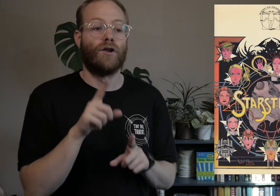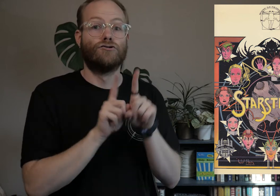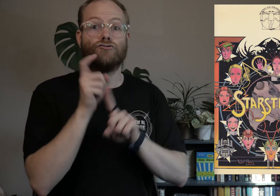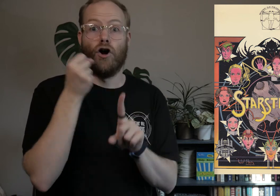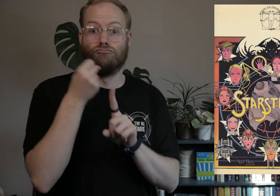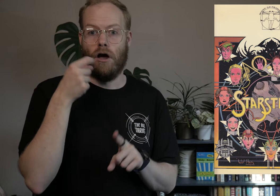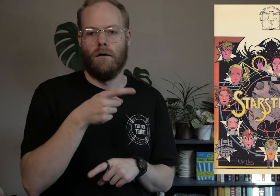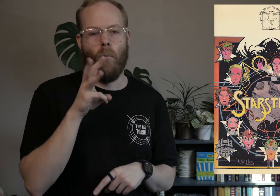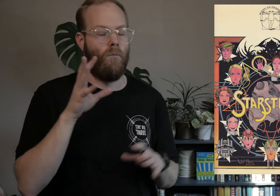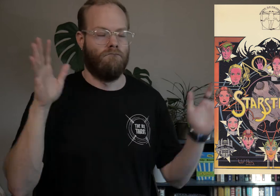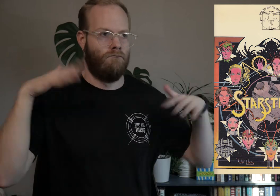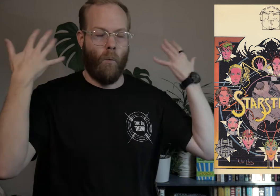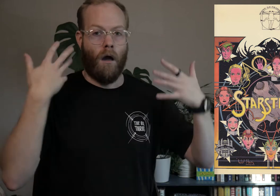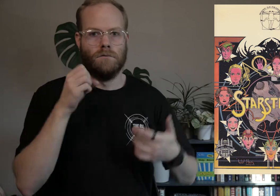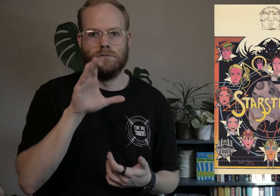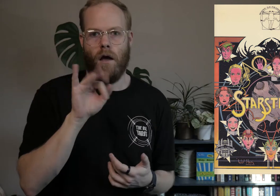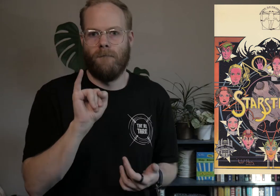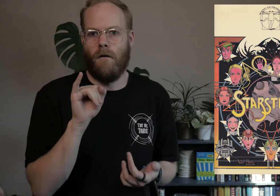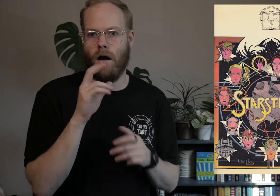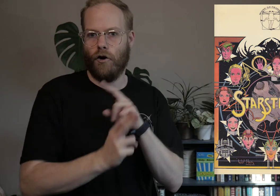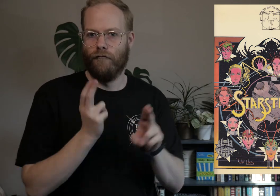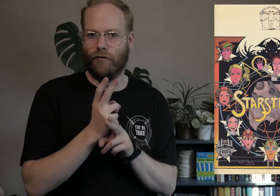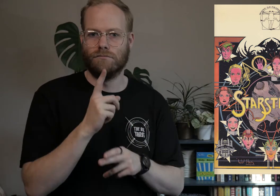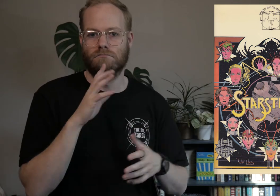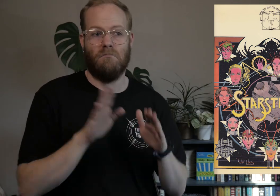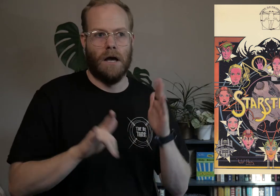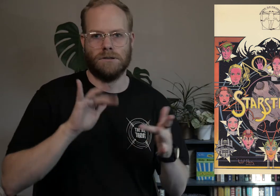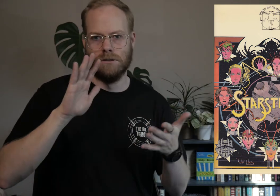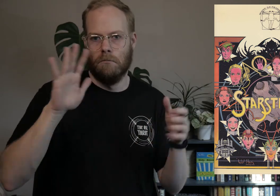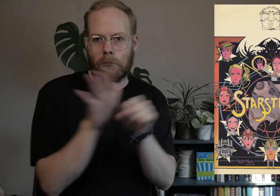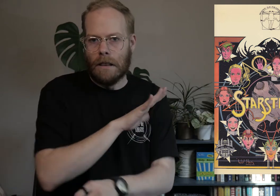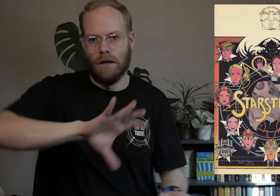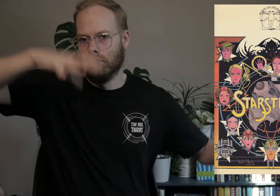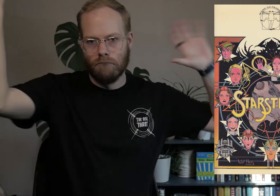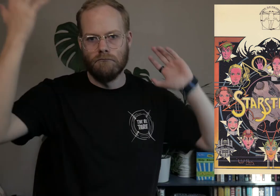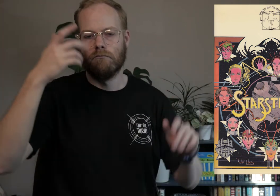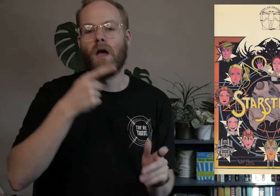Starstruck is a wild sci-fi universe where it’s basically complete anarchy